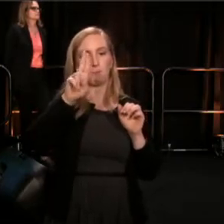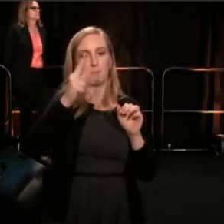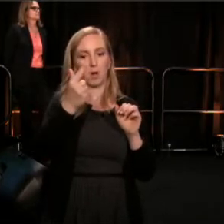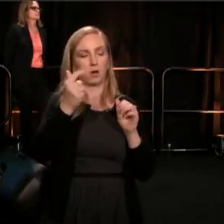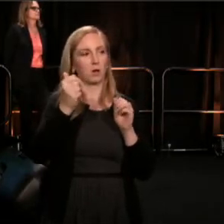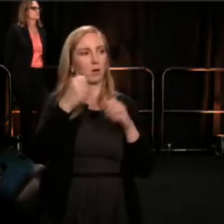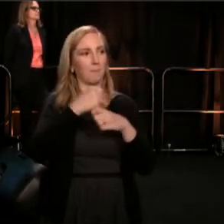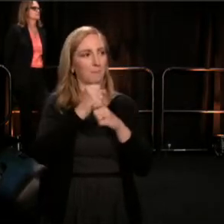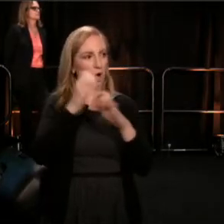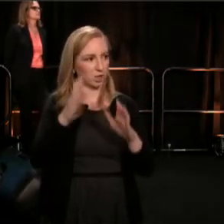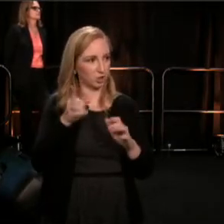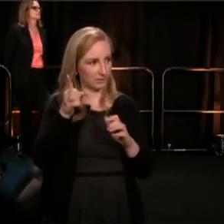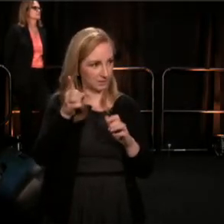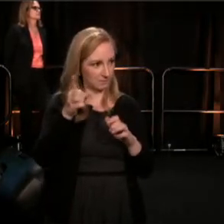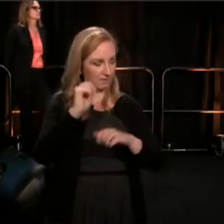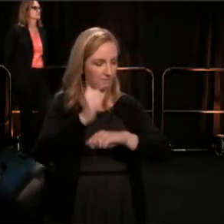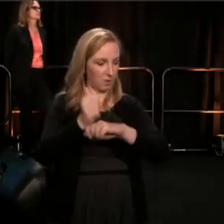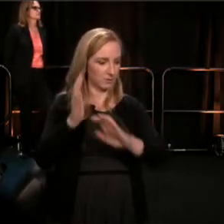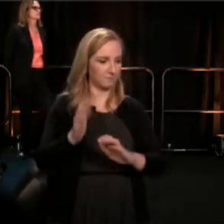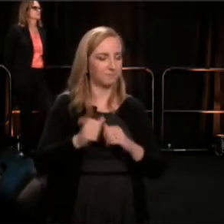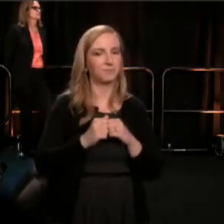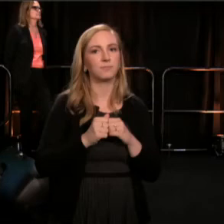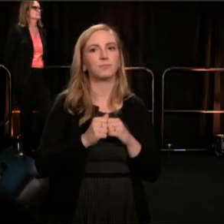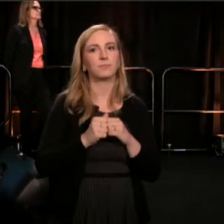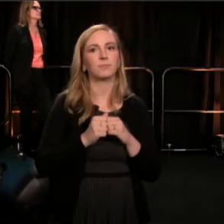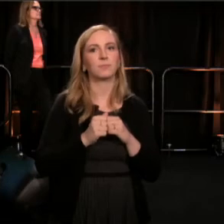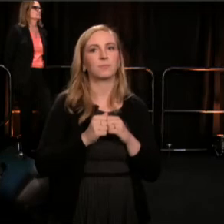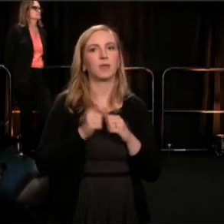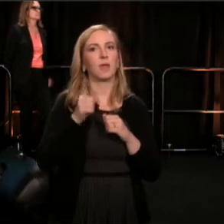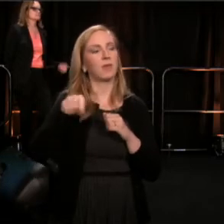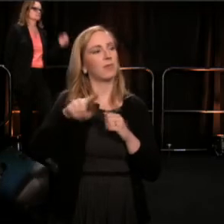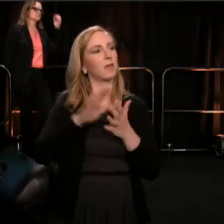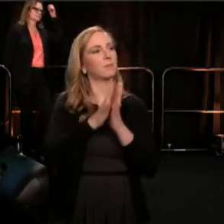The Junebug Jabo Jones Plays became the core artistic source,